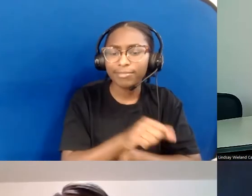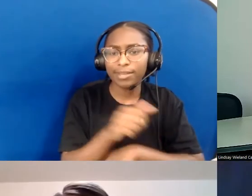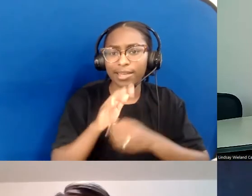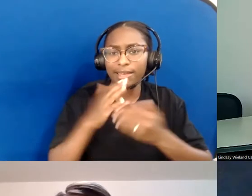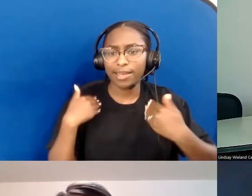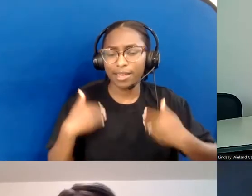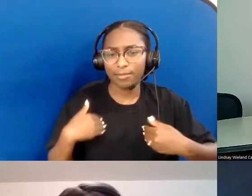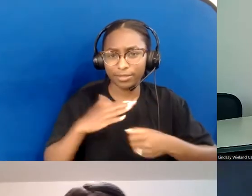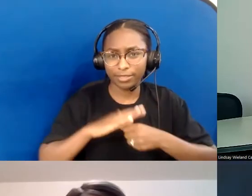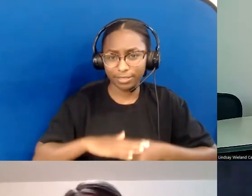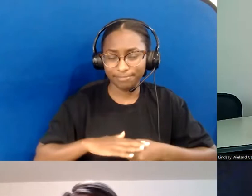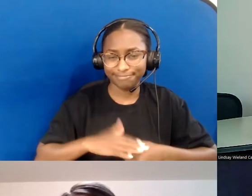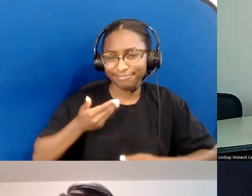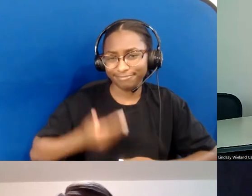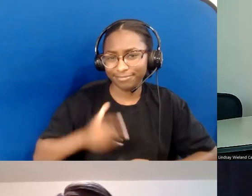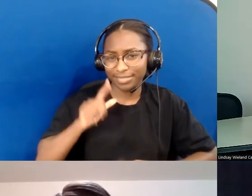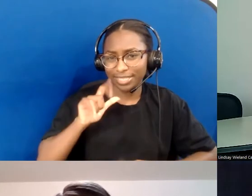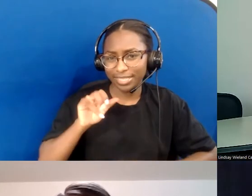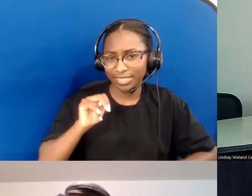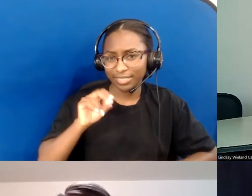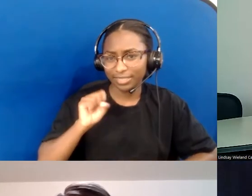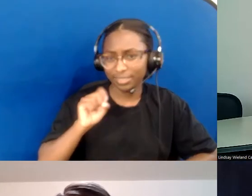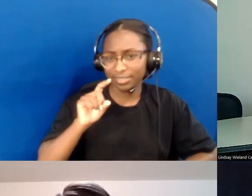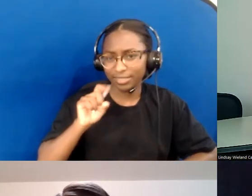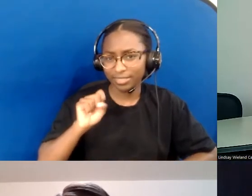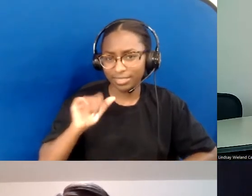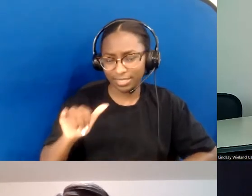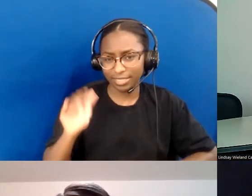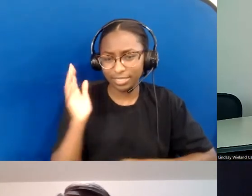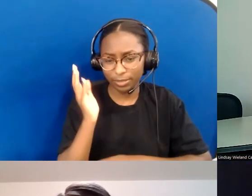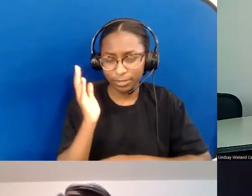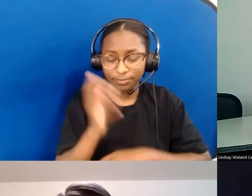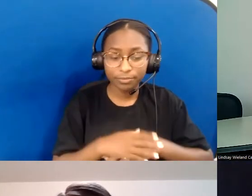Today's discussion will be led by Rev. Melinda Baber and Deaconess Lynn Swedberg.